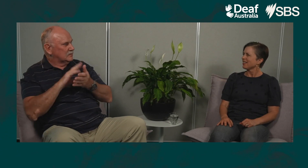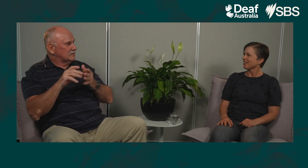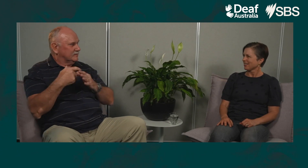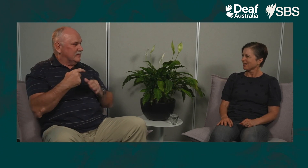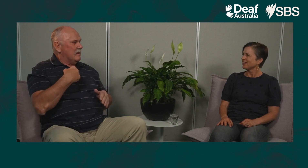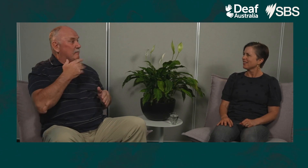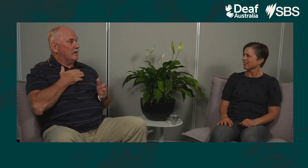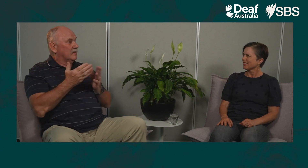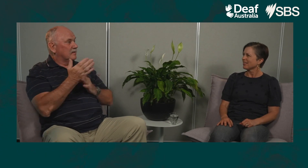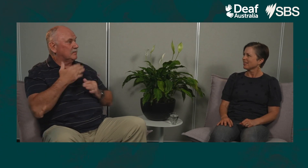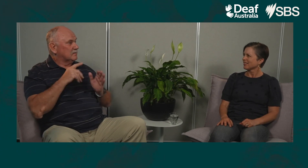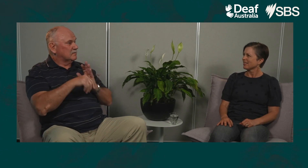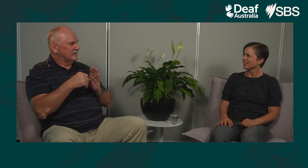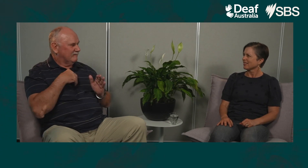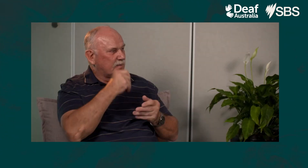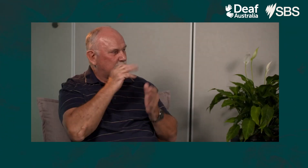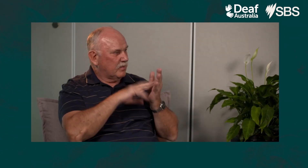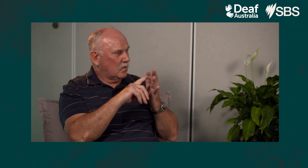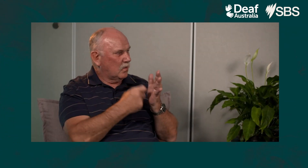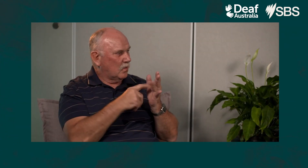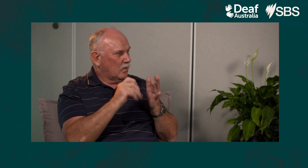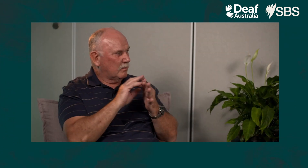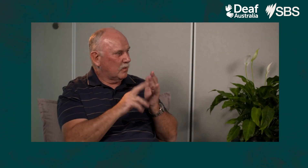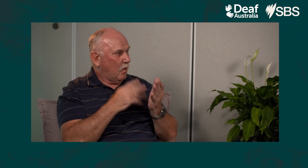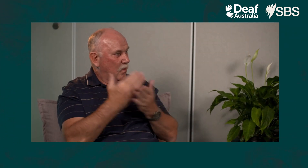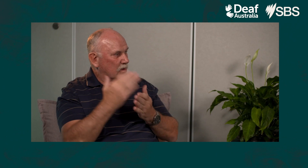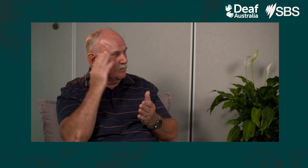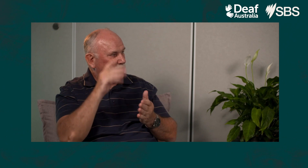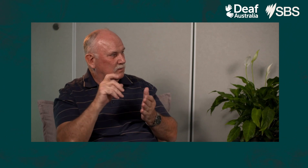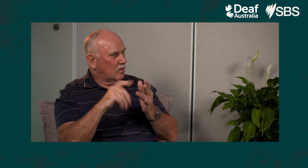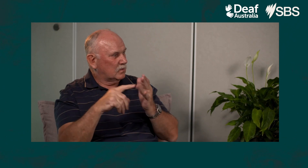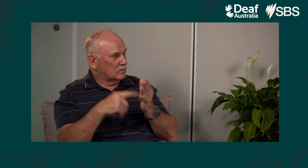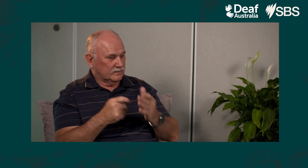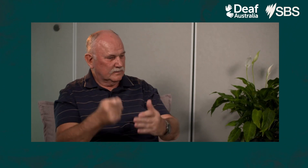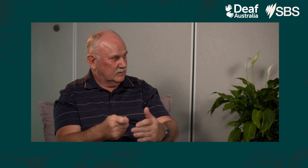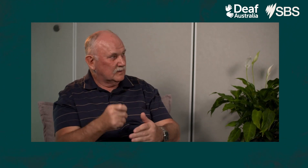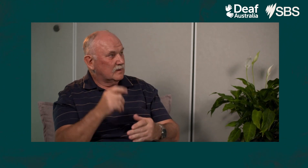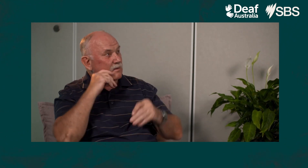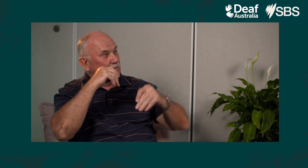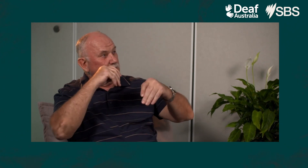during the night so they could check on them. Throughout my time my wife and I had a microphone situated on the the cot.